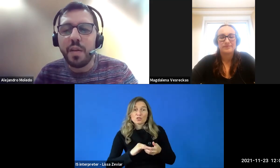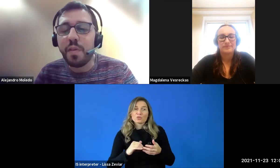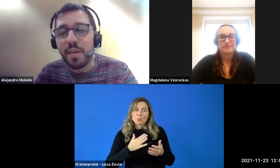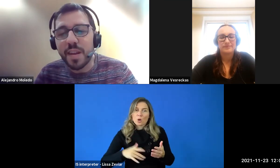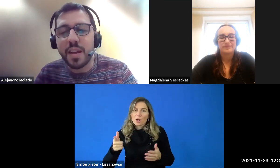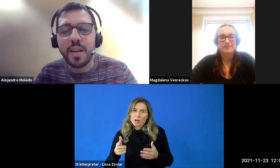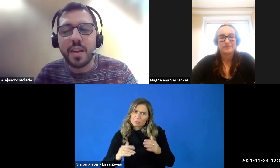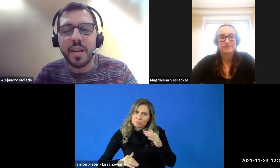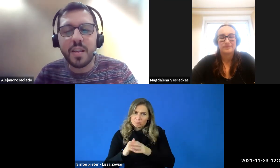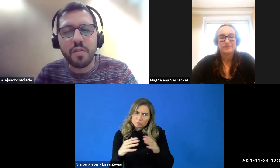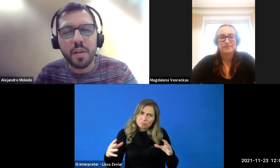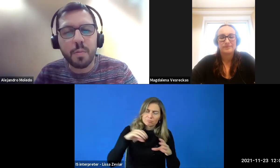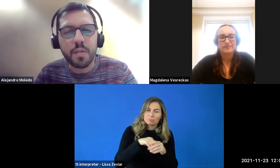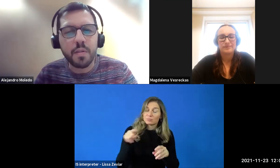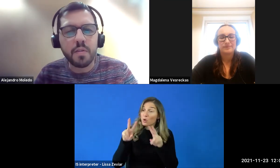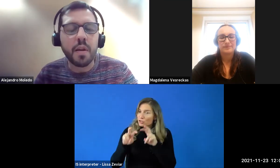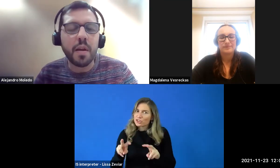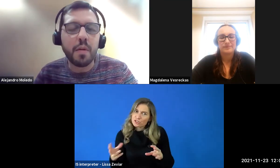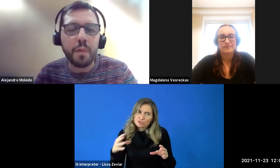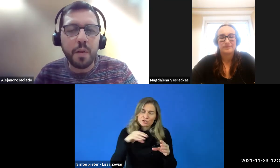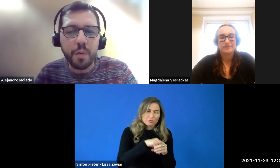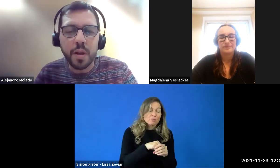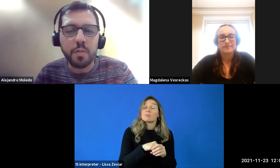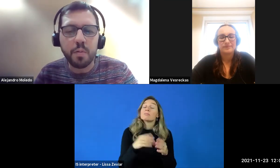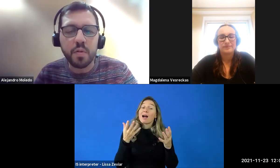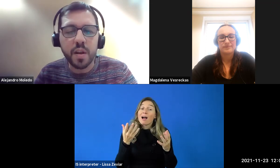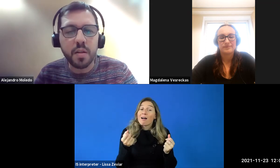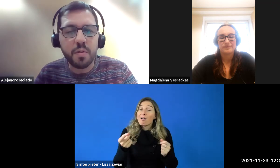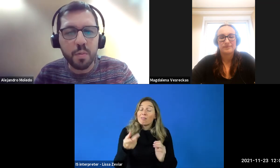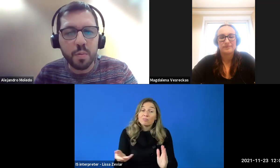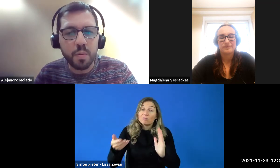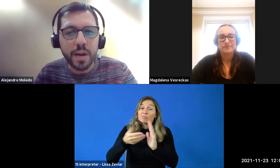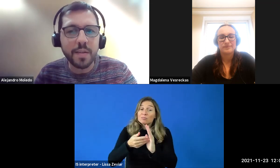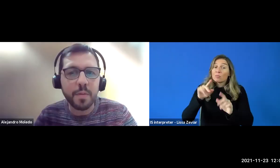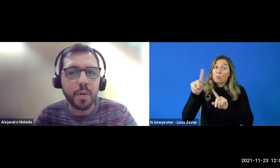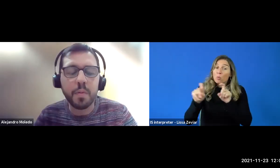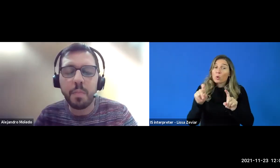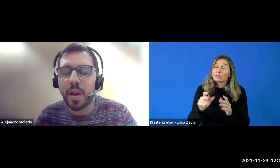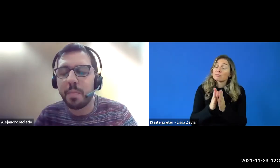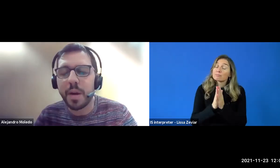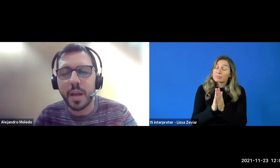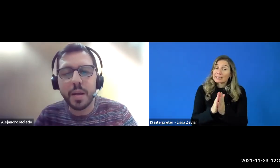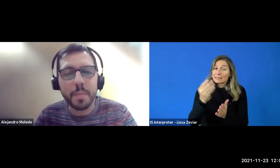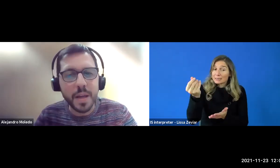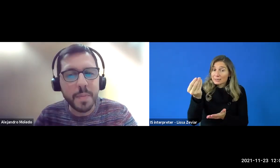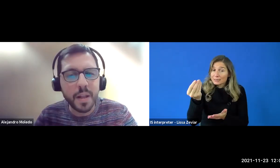If there is any additional question, feel free to send it to us and we will reply by email.